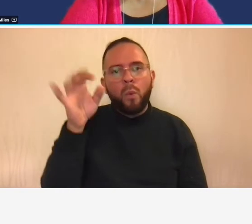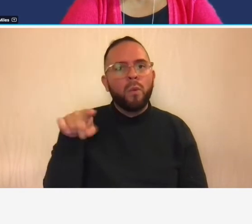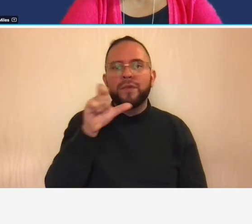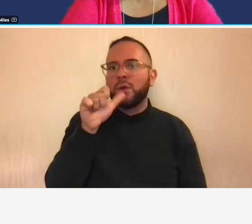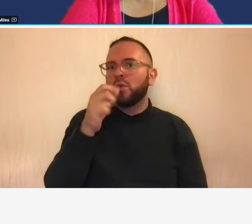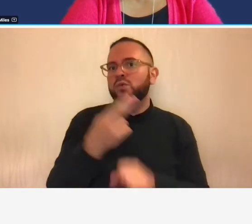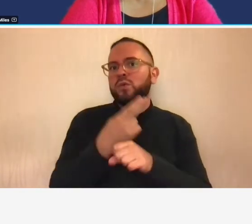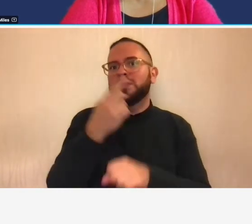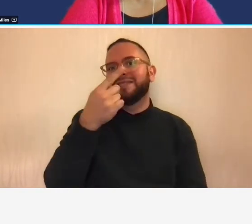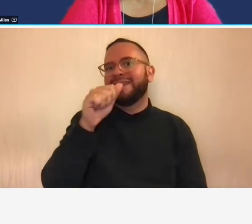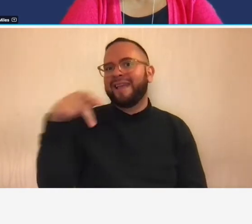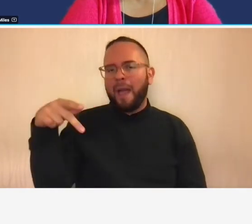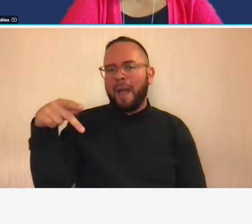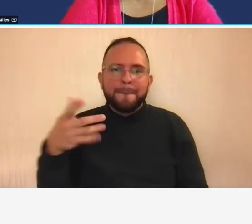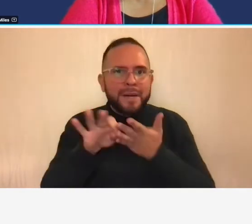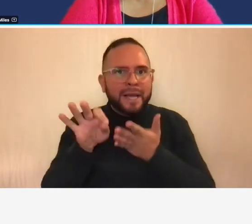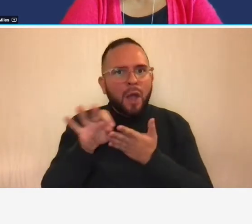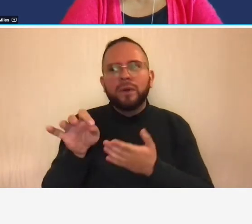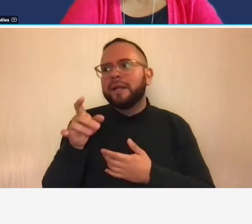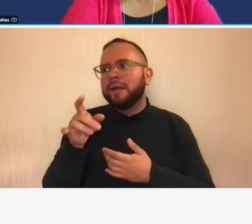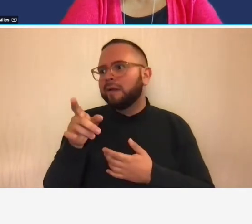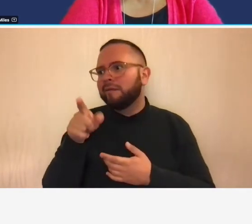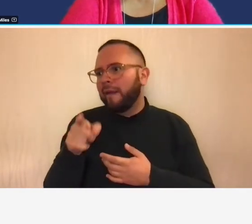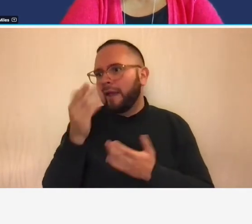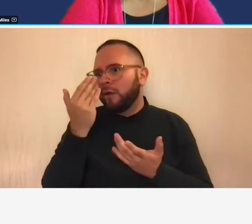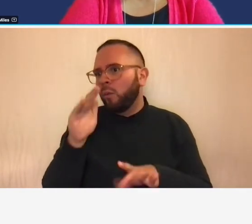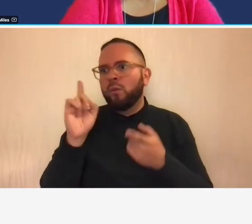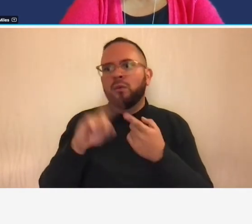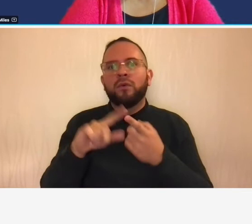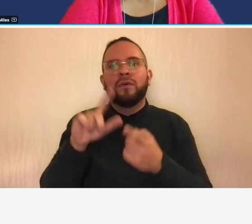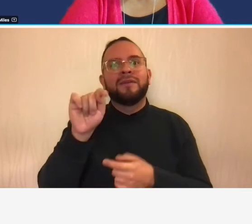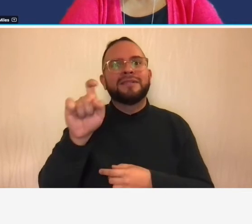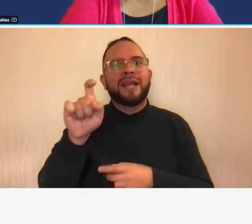they don't really know until the uh tax accountant comes in really where what they did for the year